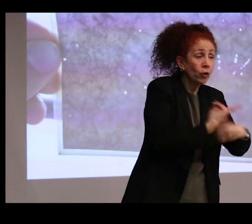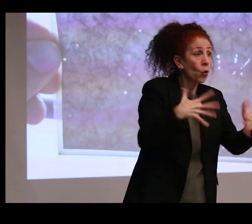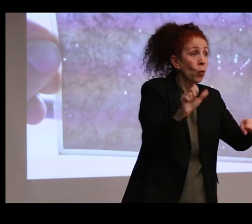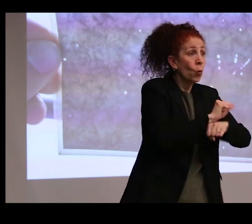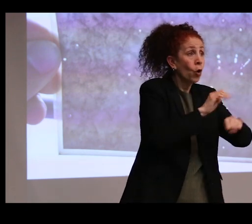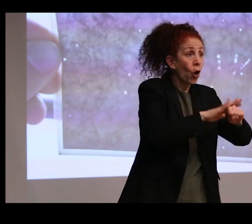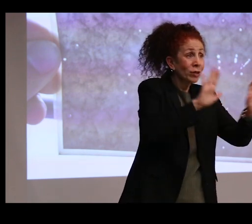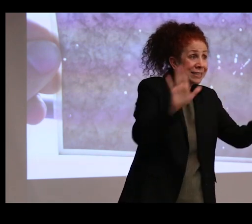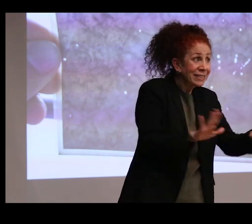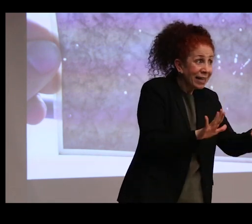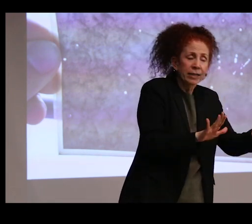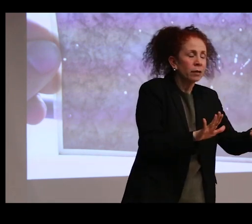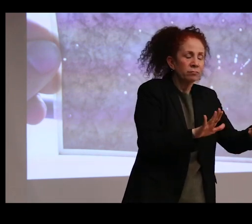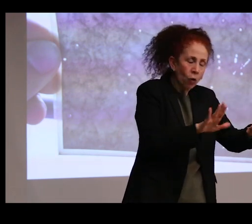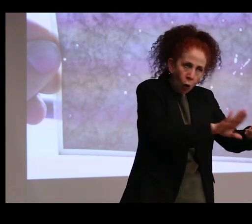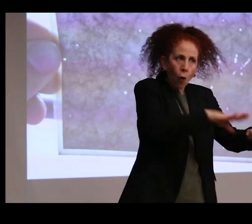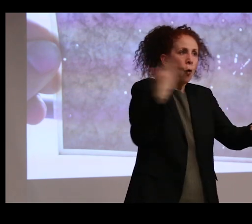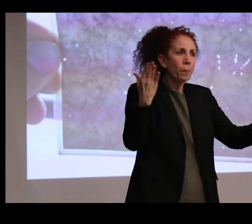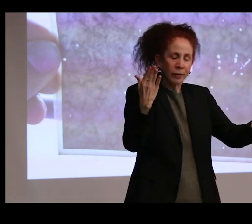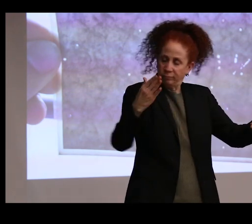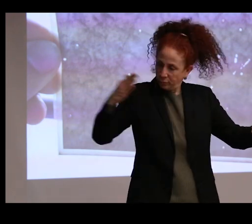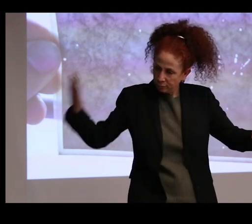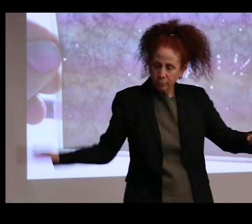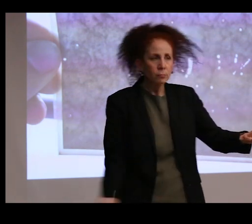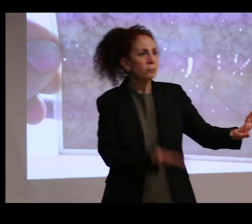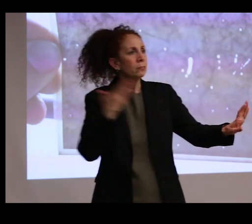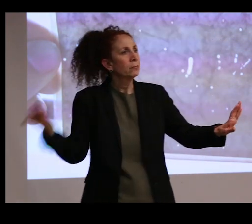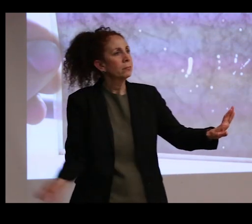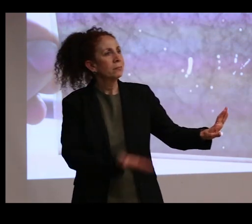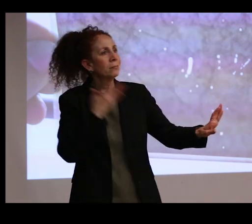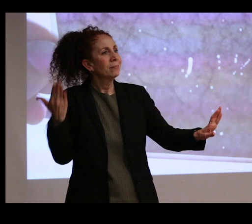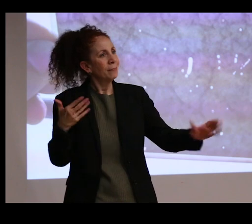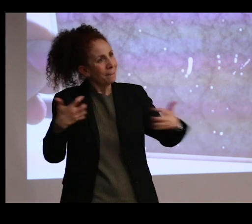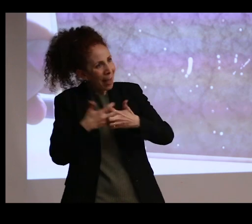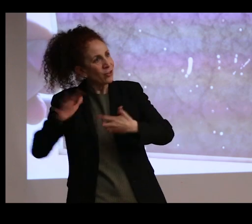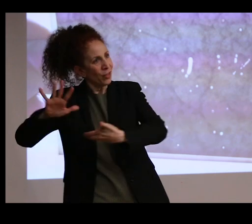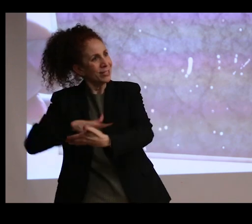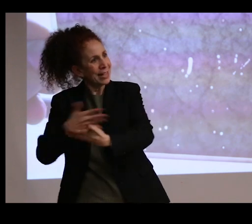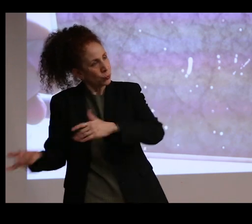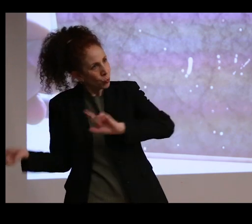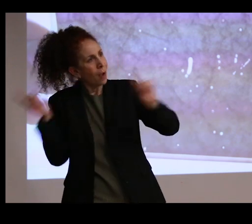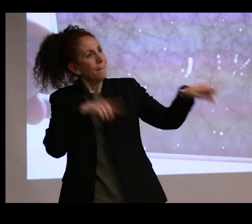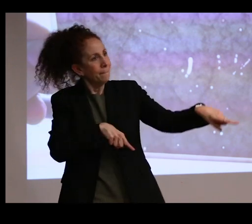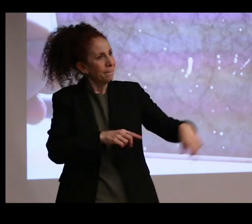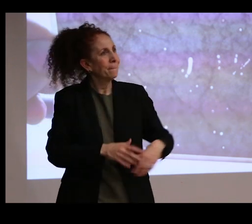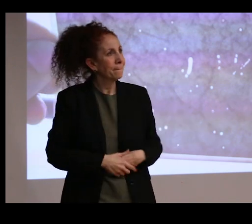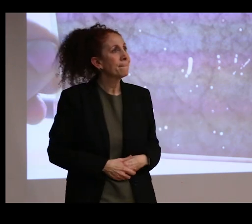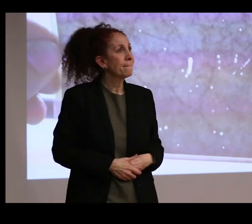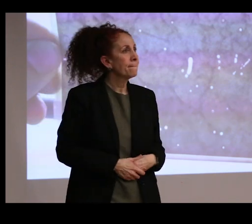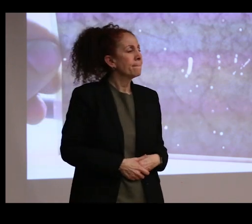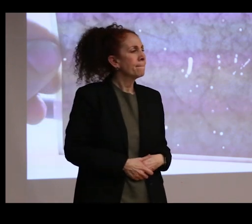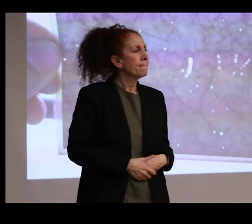But, again, they're told they have to come in because this is when people can come. We see some changes in the visitorship